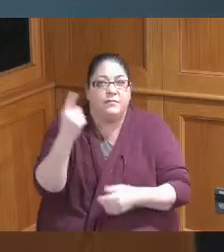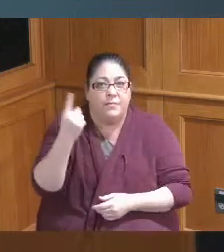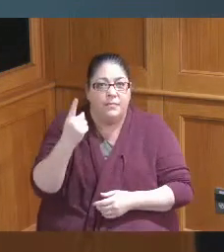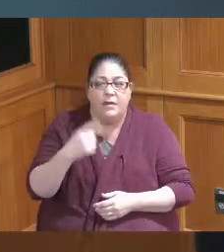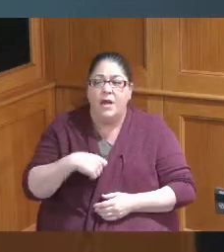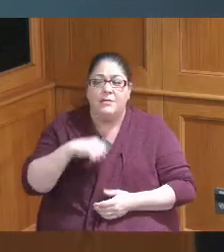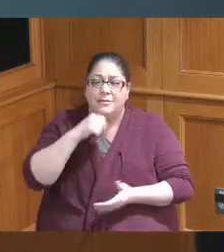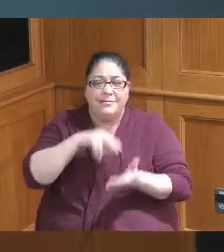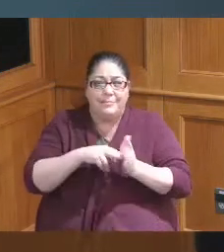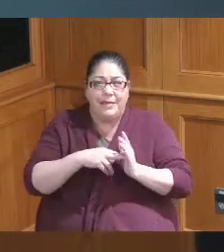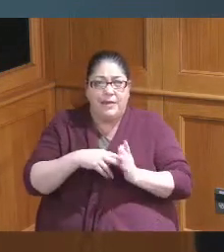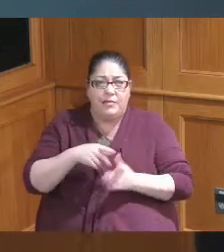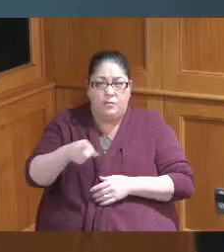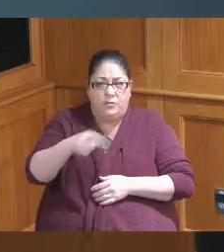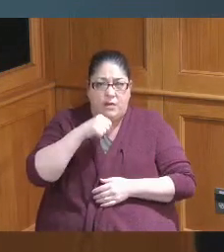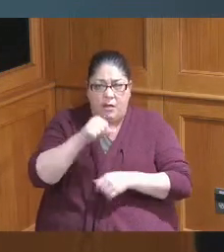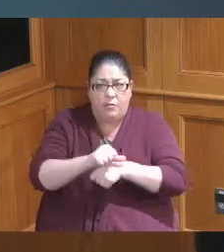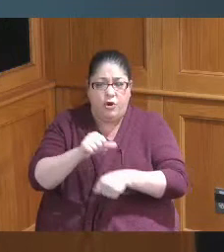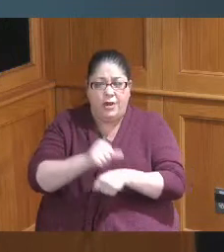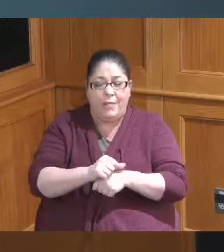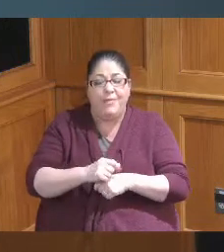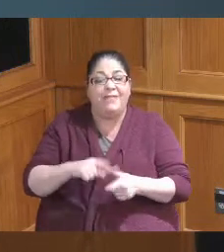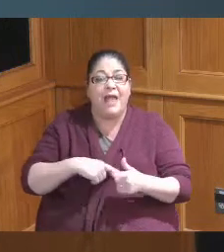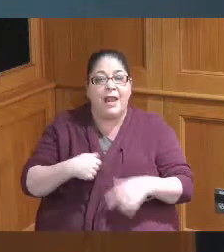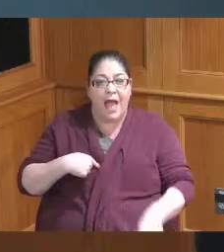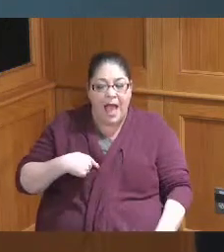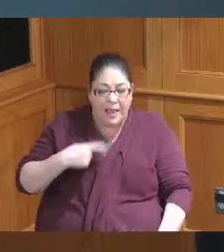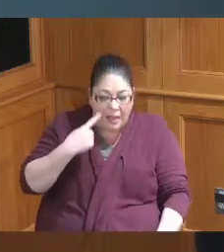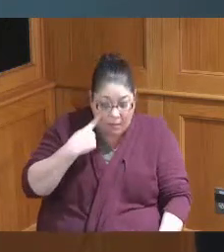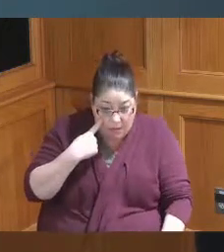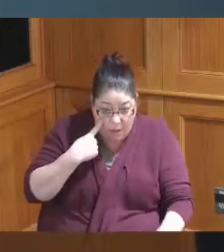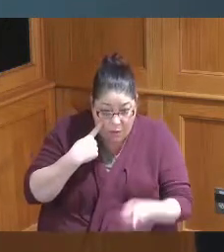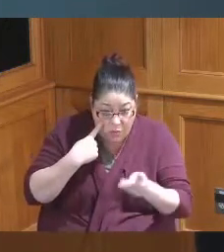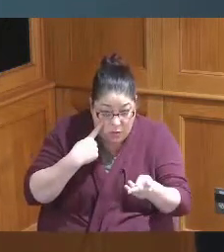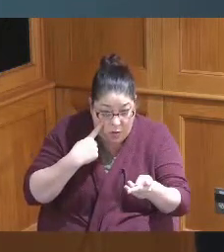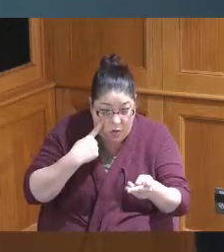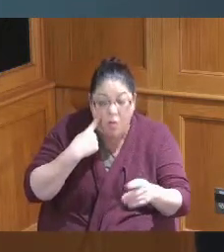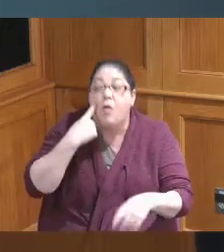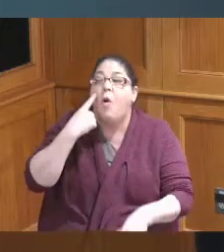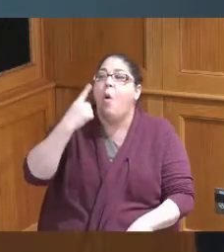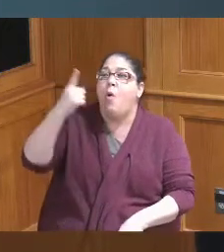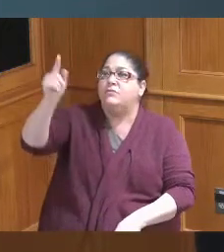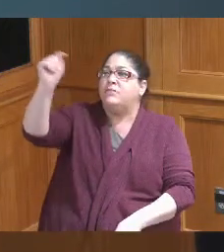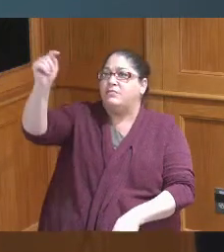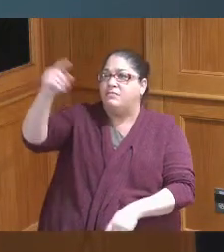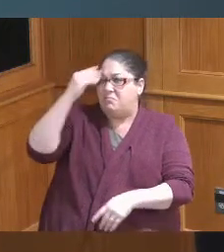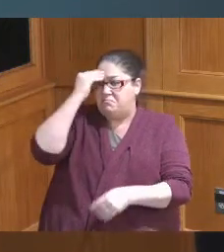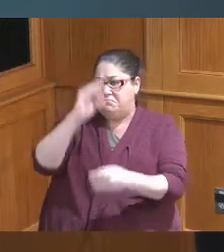I want to be able to see and I can testify to say no I saw people doing this that I can testify that